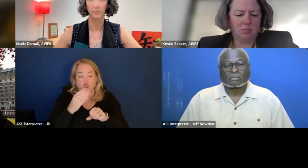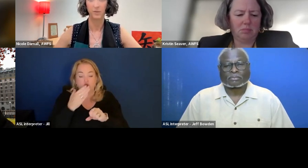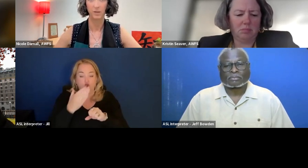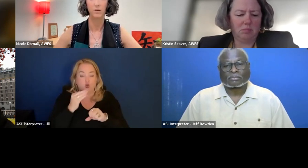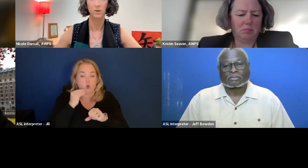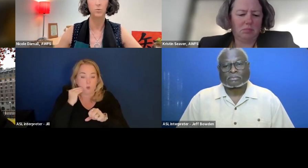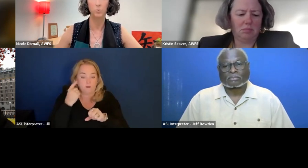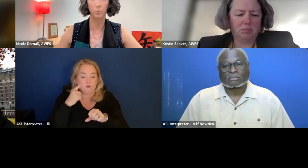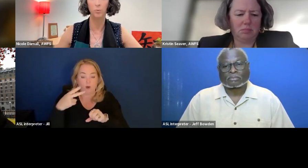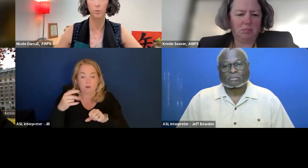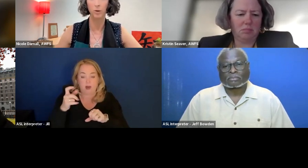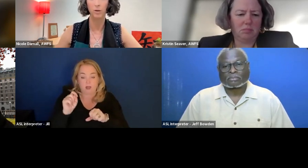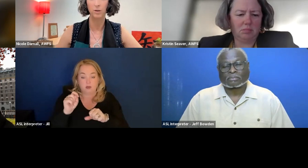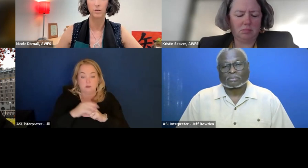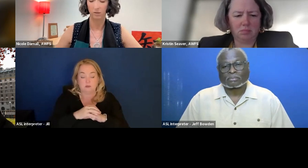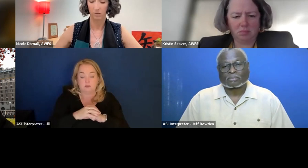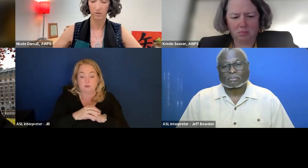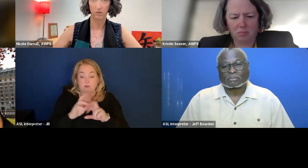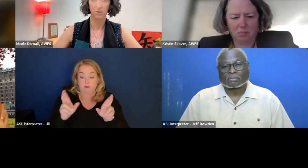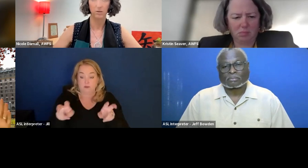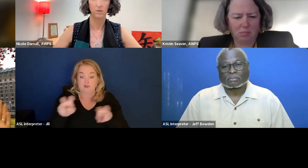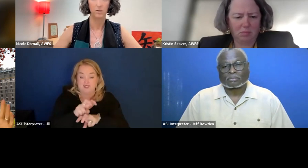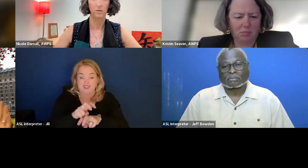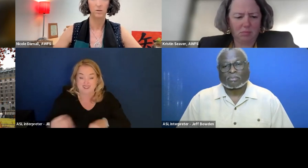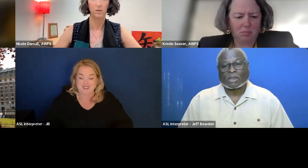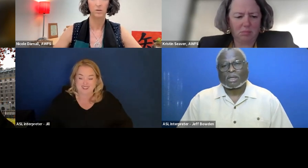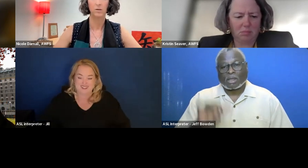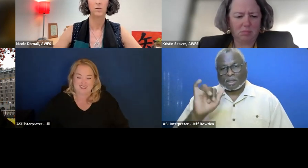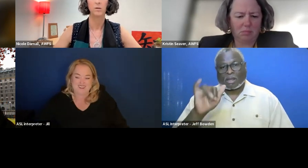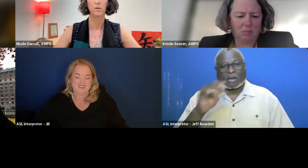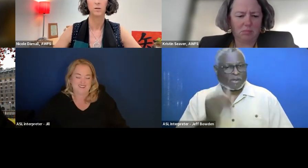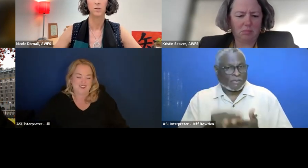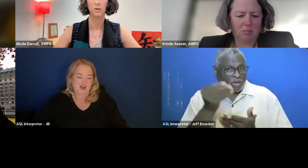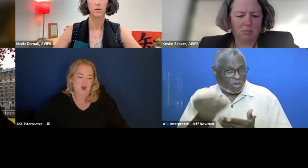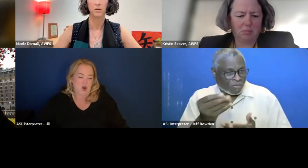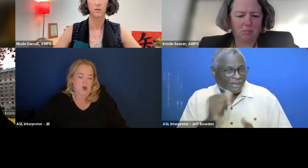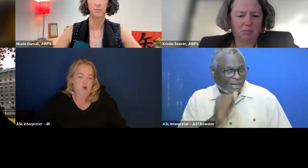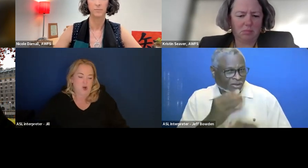You know you're not going to be able to solve it for like every procurement in the world.